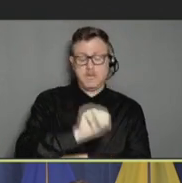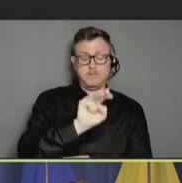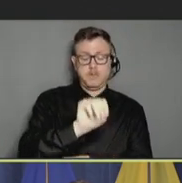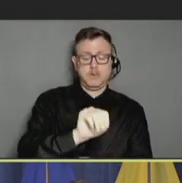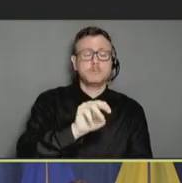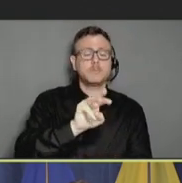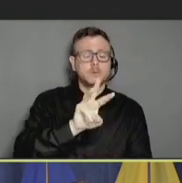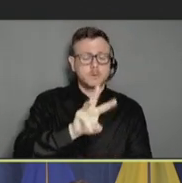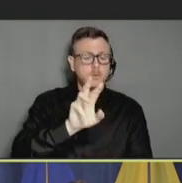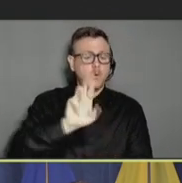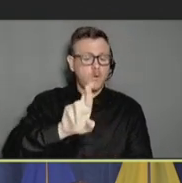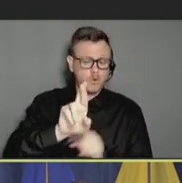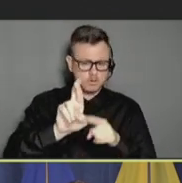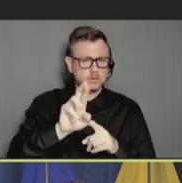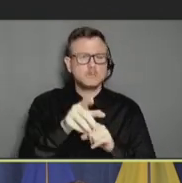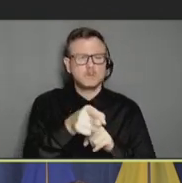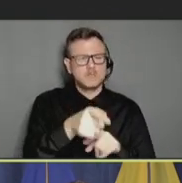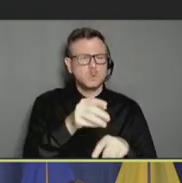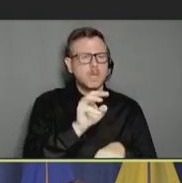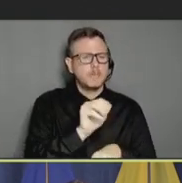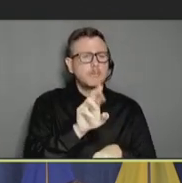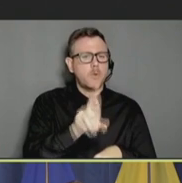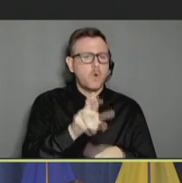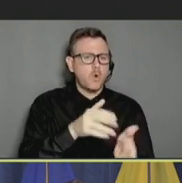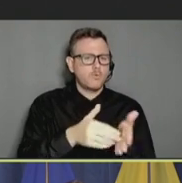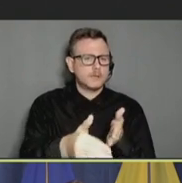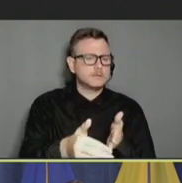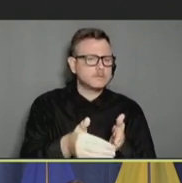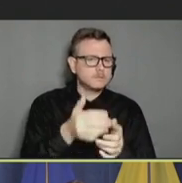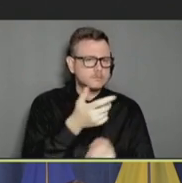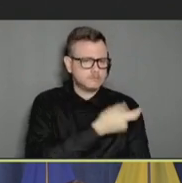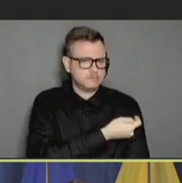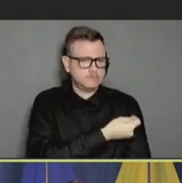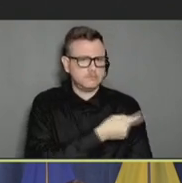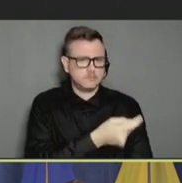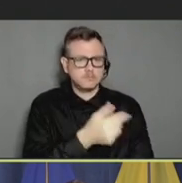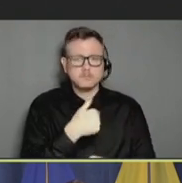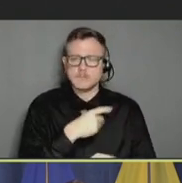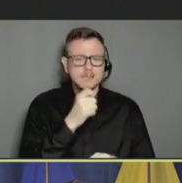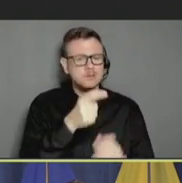is just -- these are MMR [sic] rates, but these reflect all rates. And they were looking